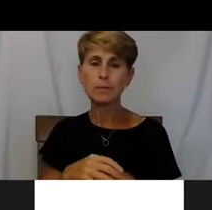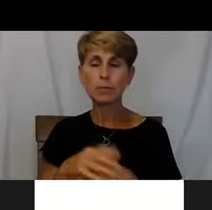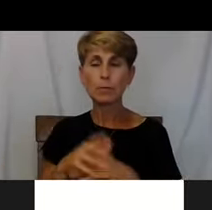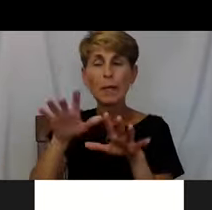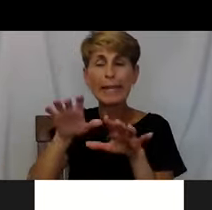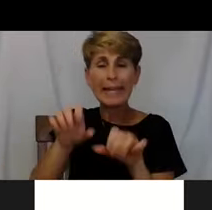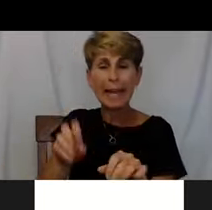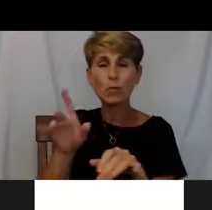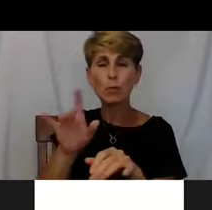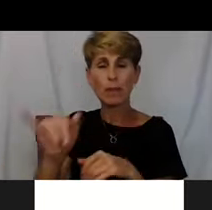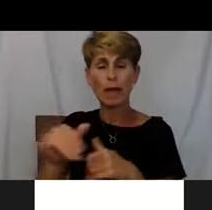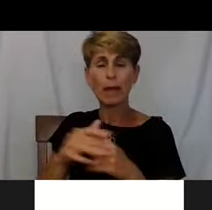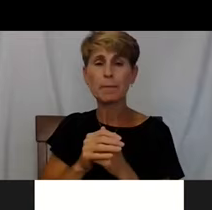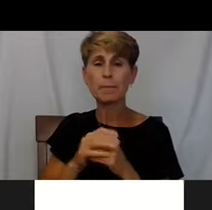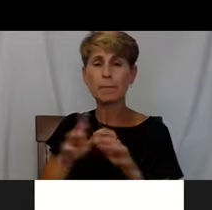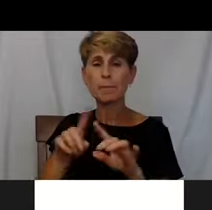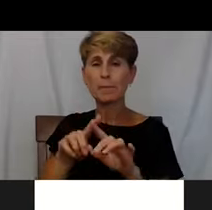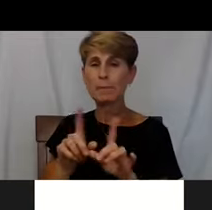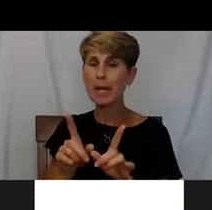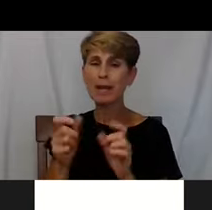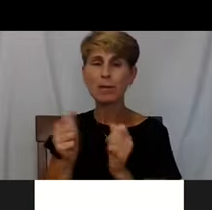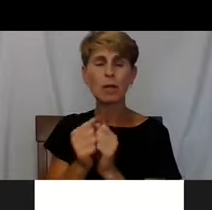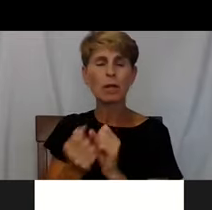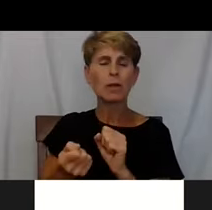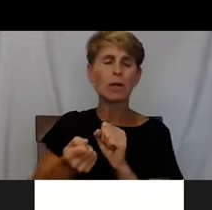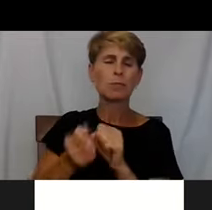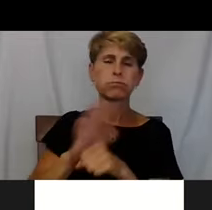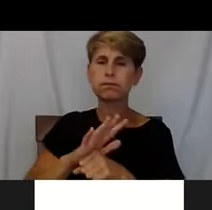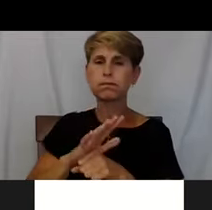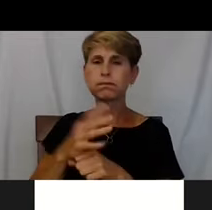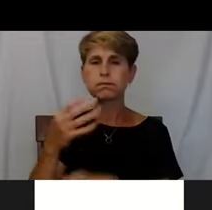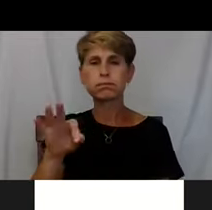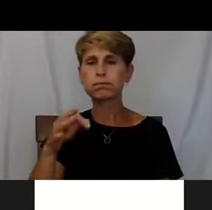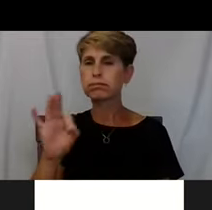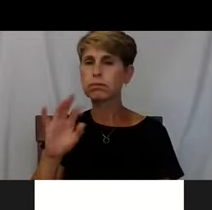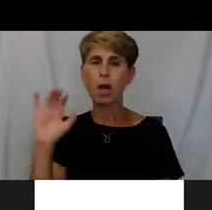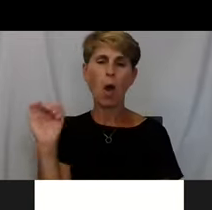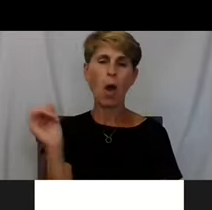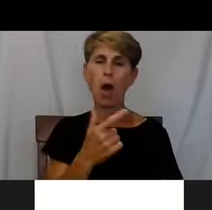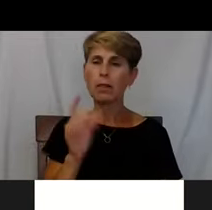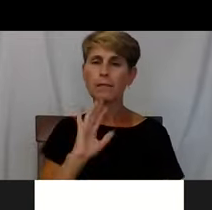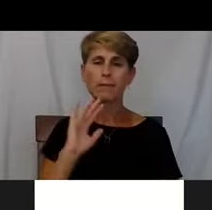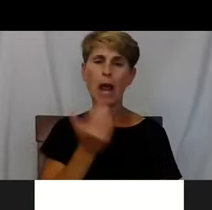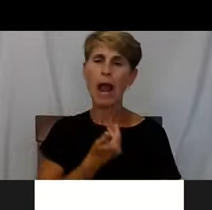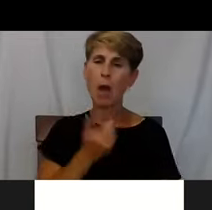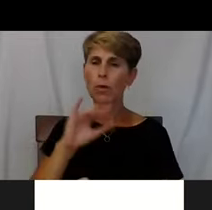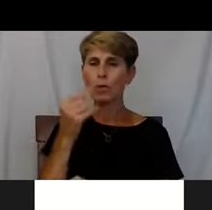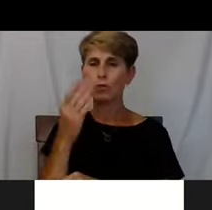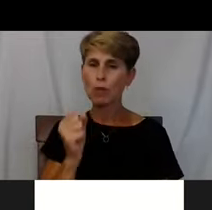However, with COVID-19 all of our jobs changed and I actually became a housing person.